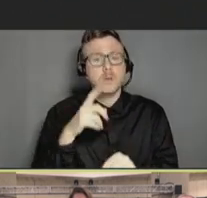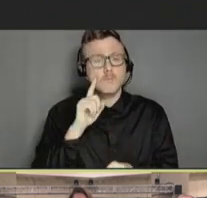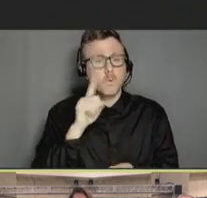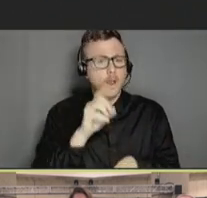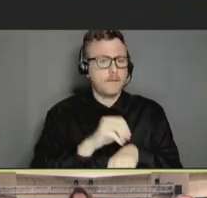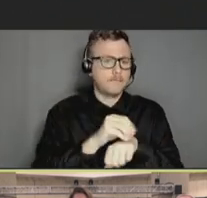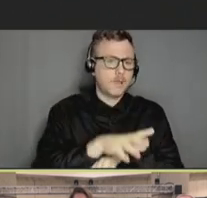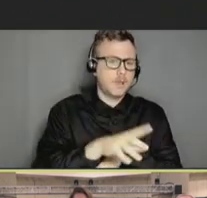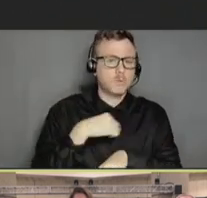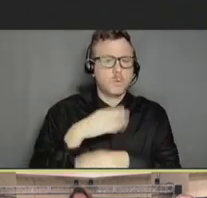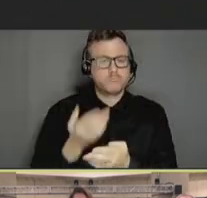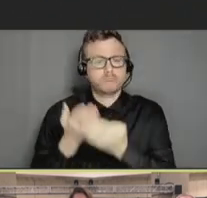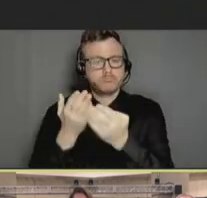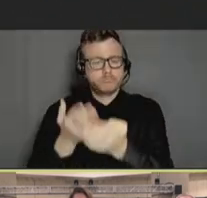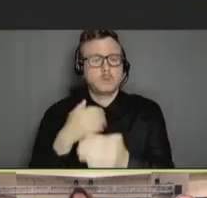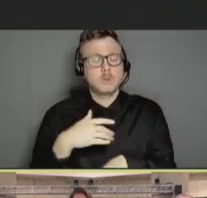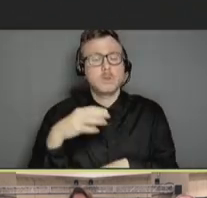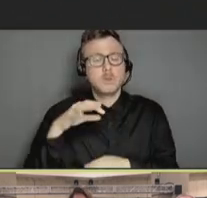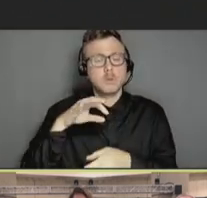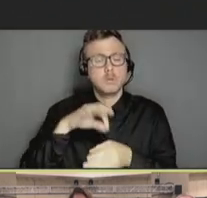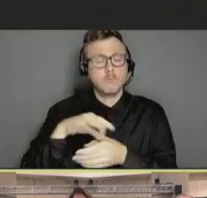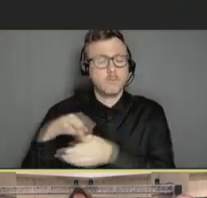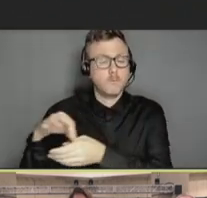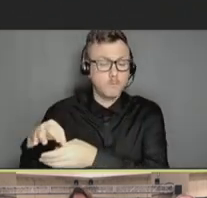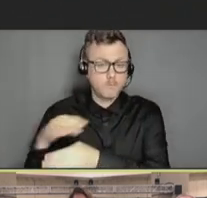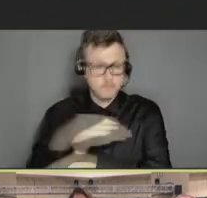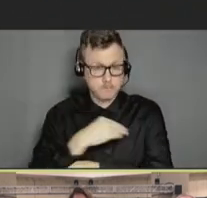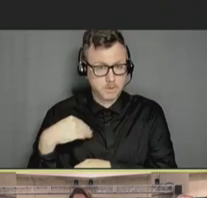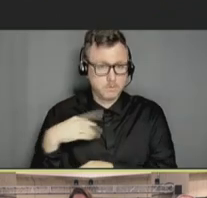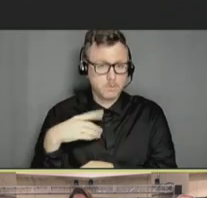recommendations. The voting members are special government employees and therefore conflict